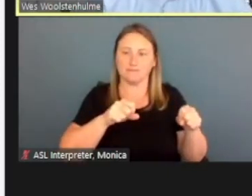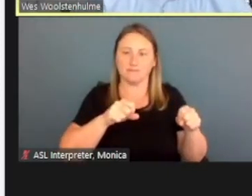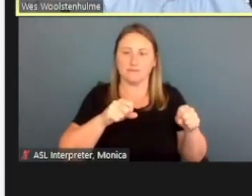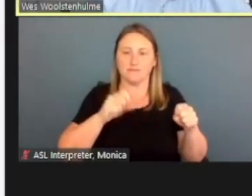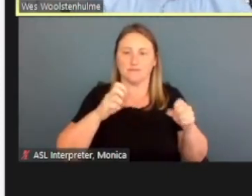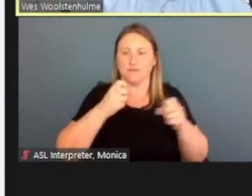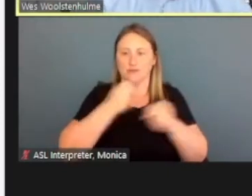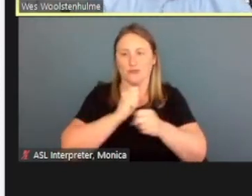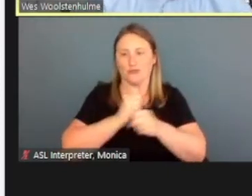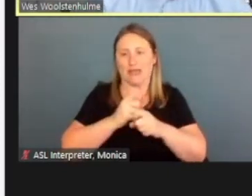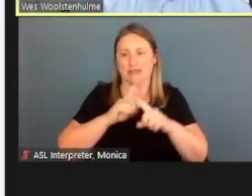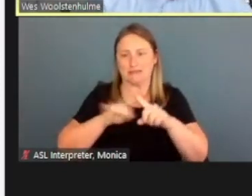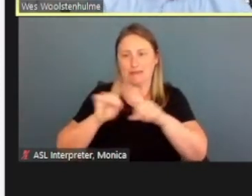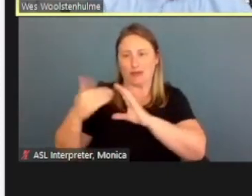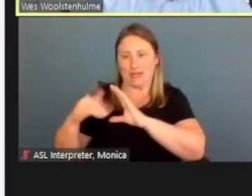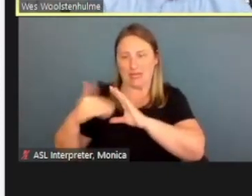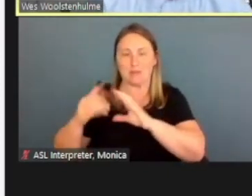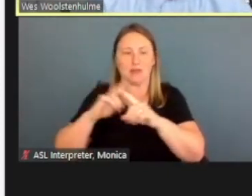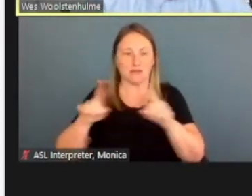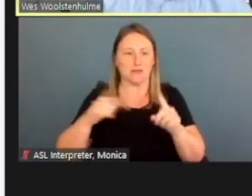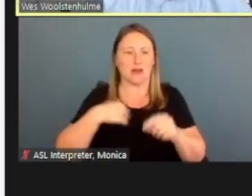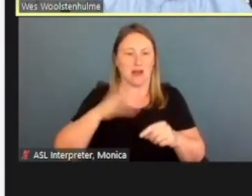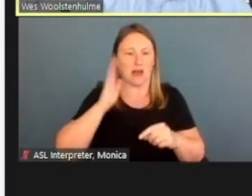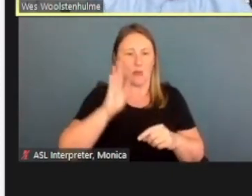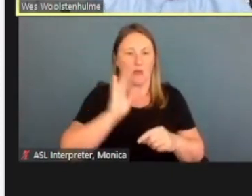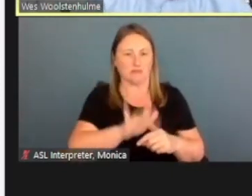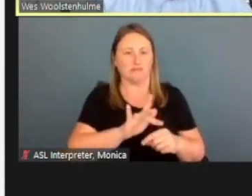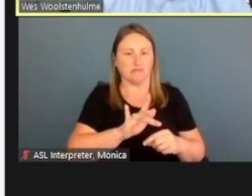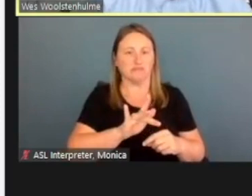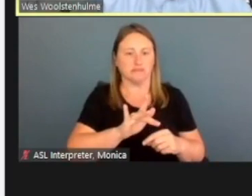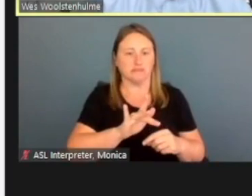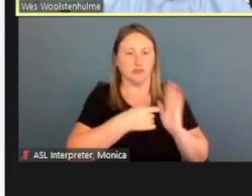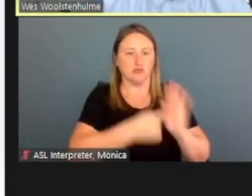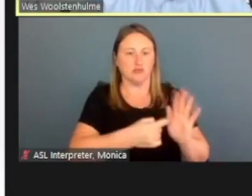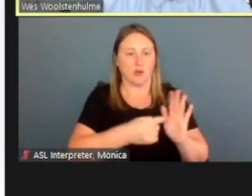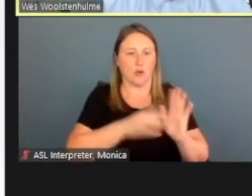so we're gonna go ahead and play this video. And I'll talk through it.